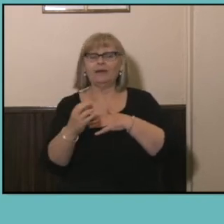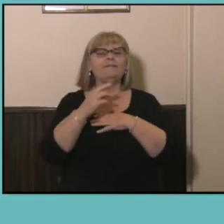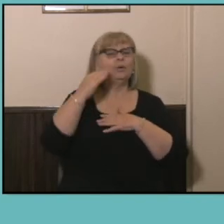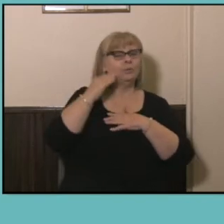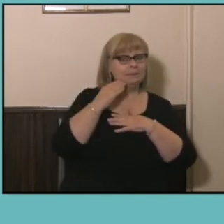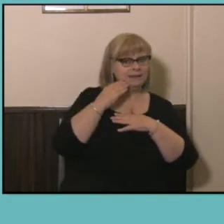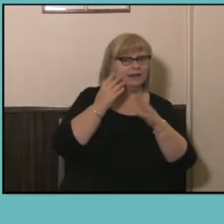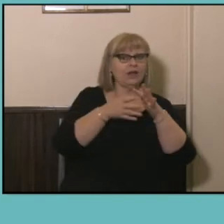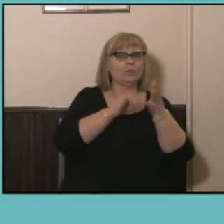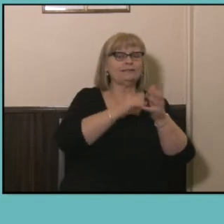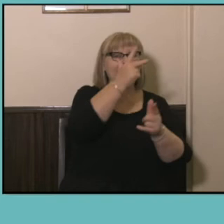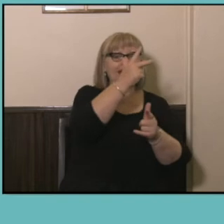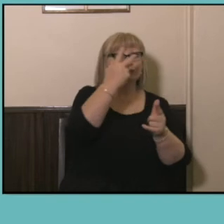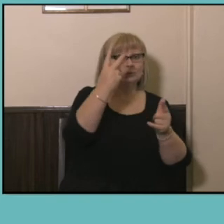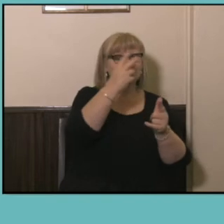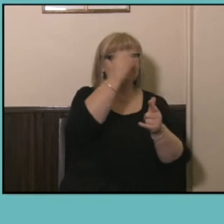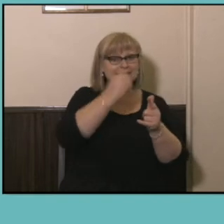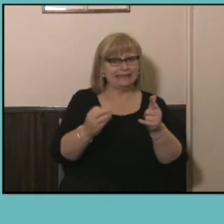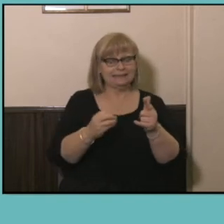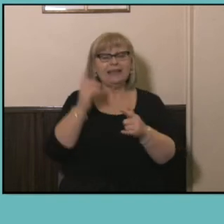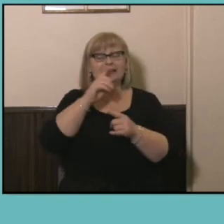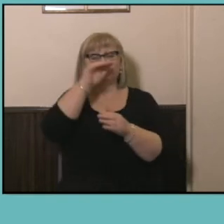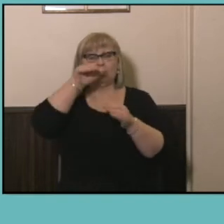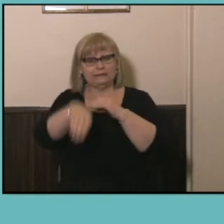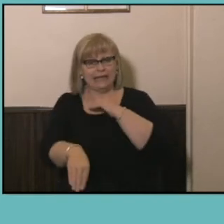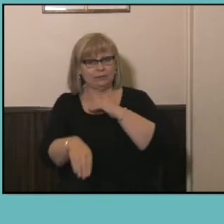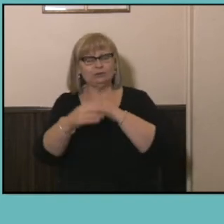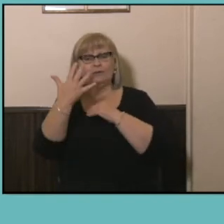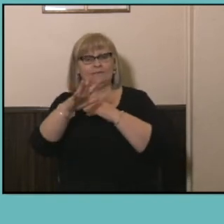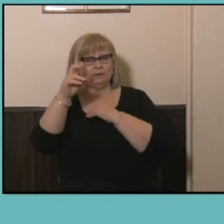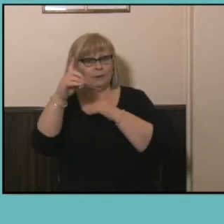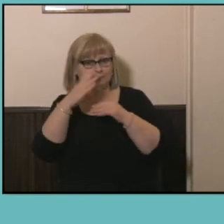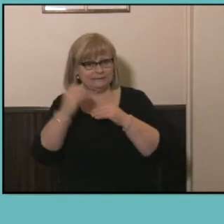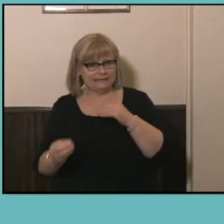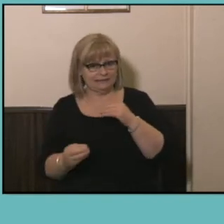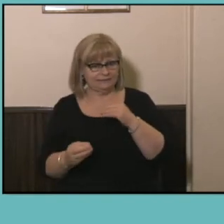from around 82%, to around 51% as employment rates for women have